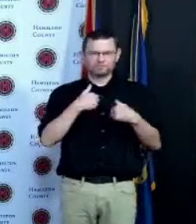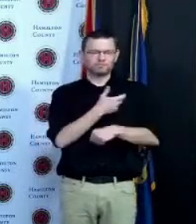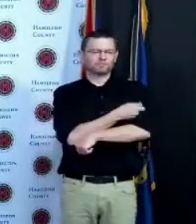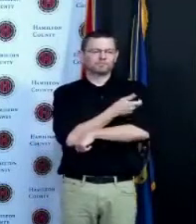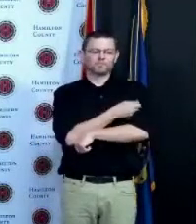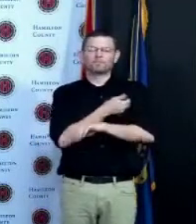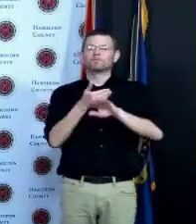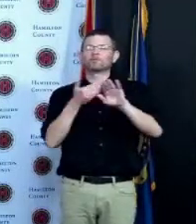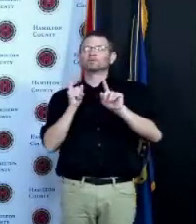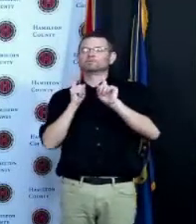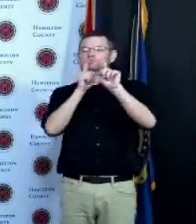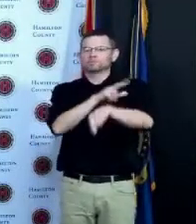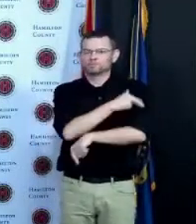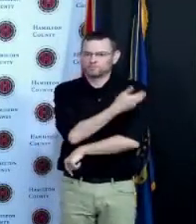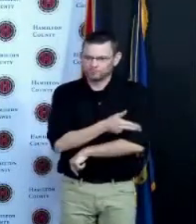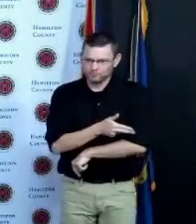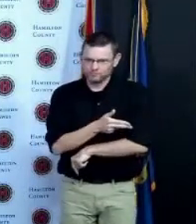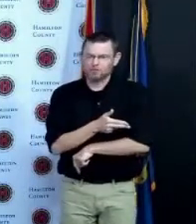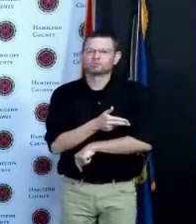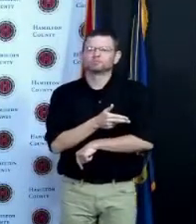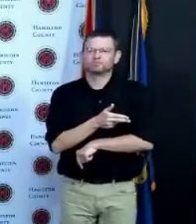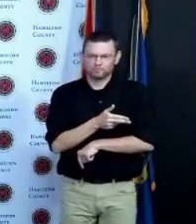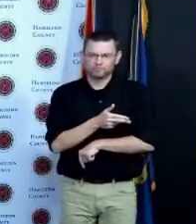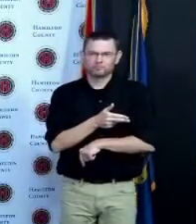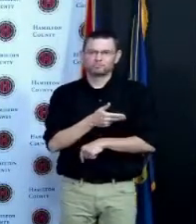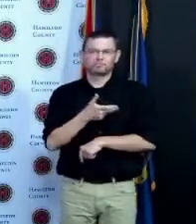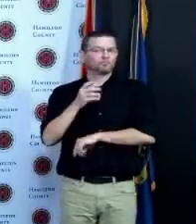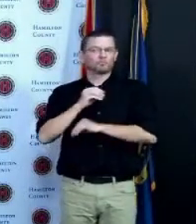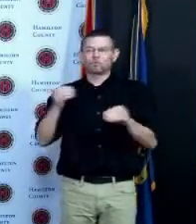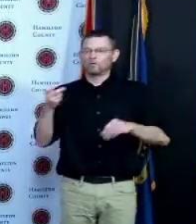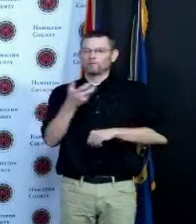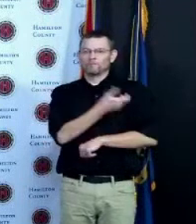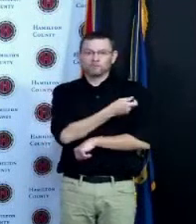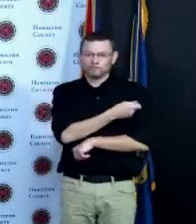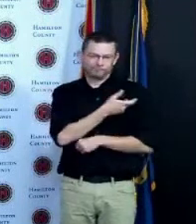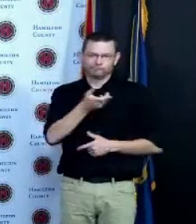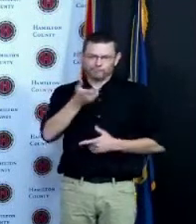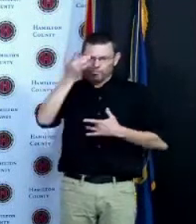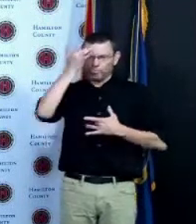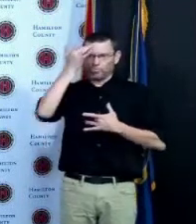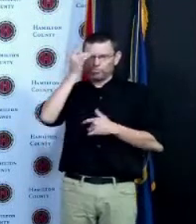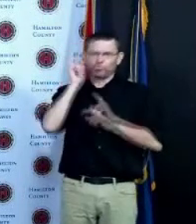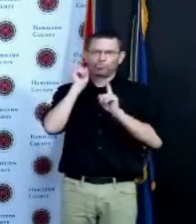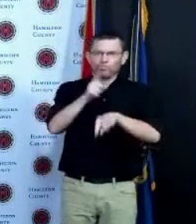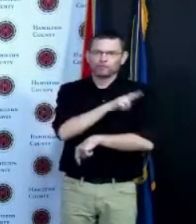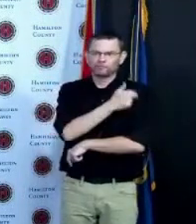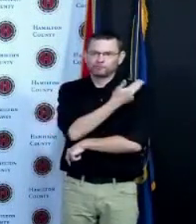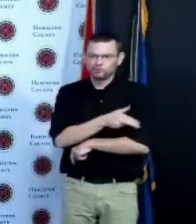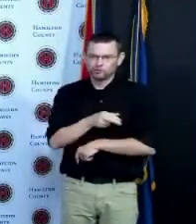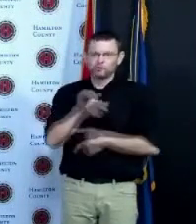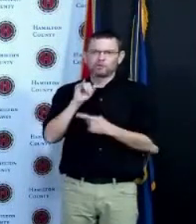healthy in the coming weeks get vaccinated because it keeps you out of the hospital switching over